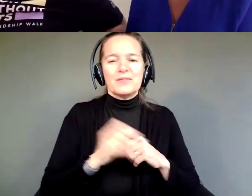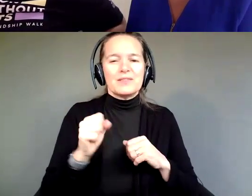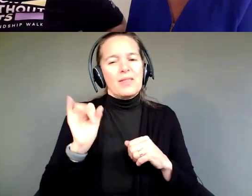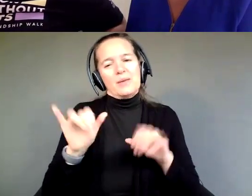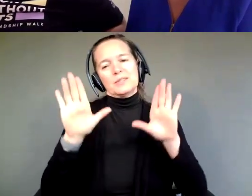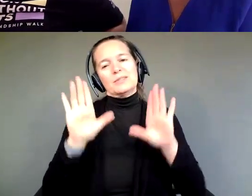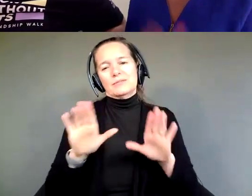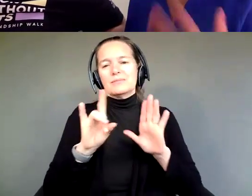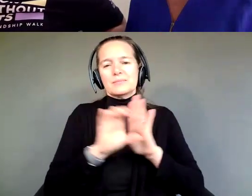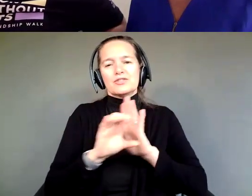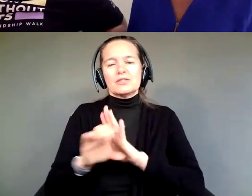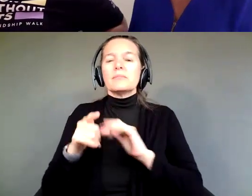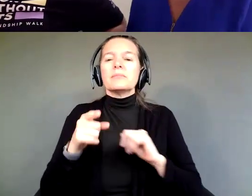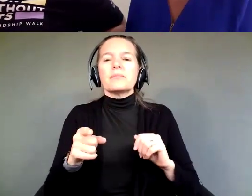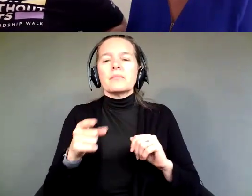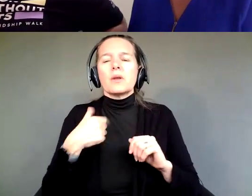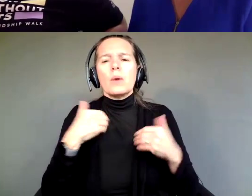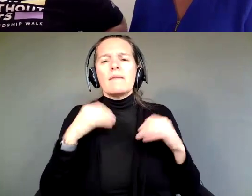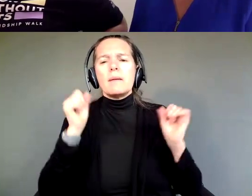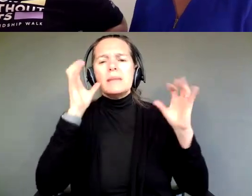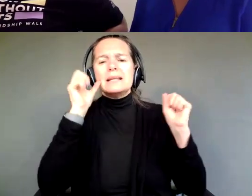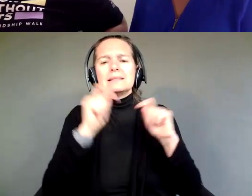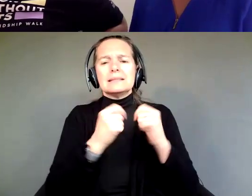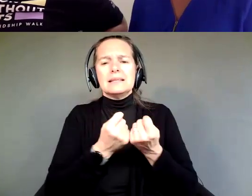We have an amazing team. Our attorney's been wonderful.